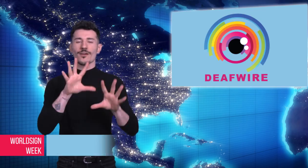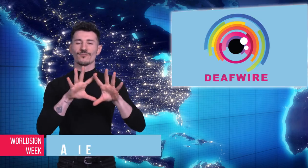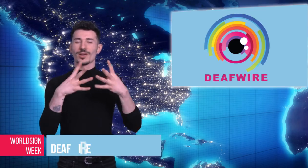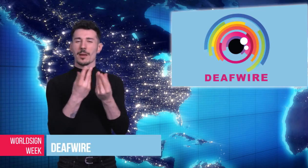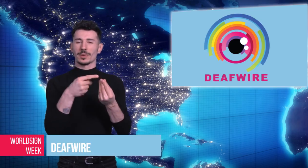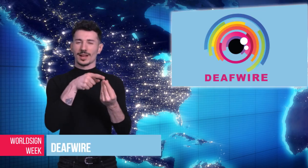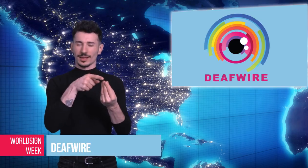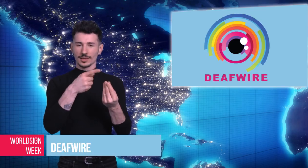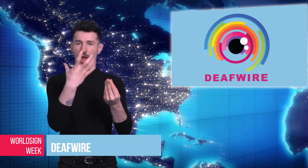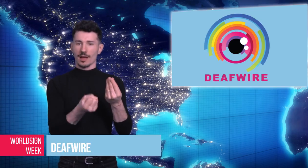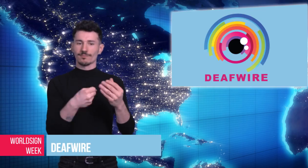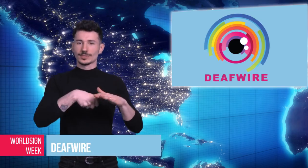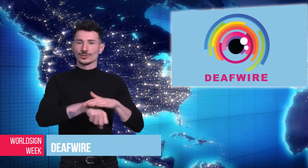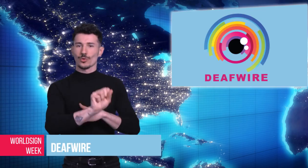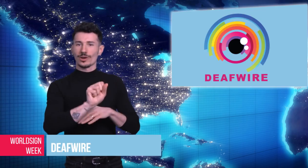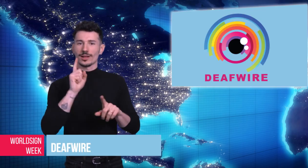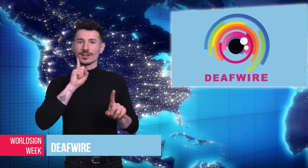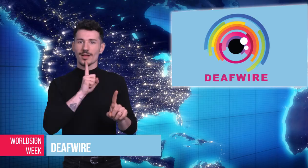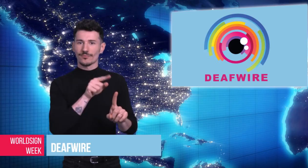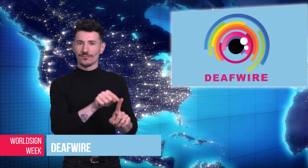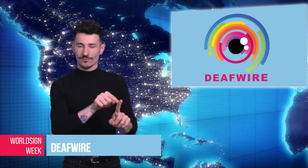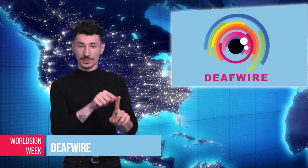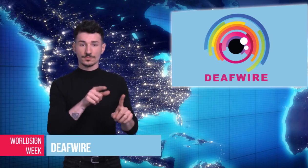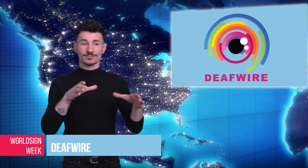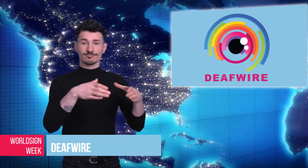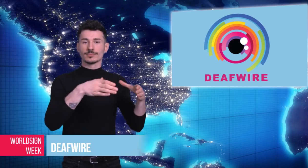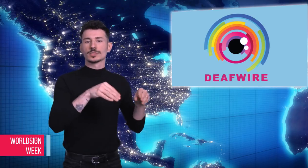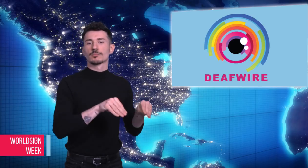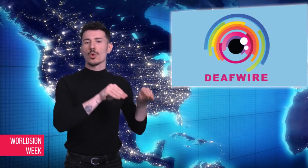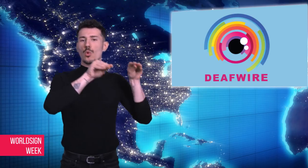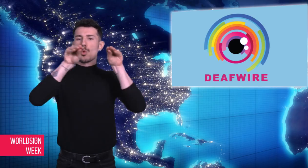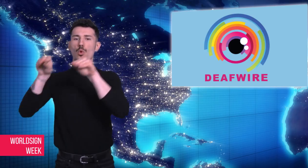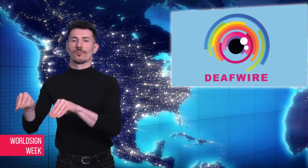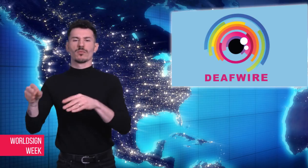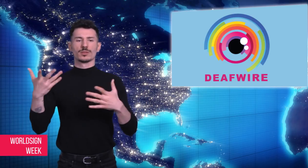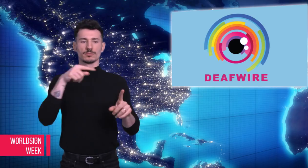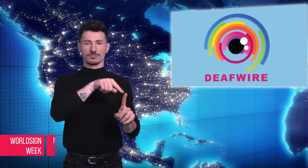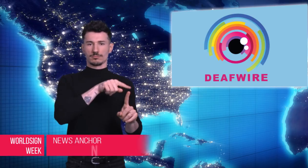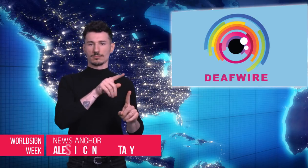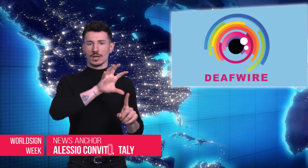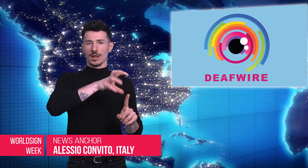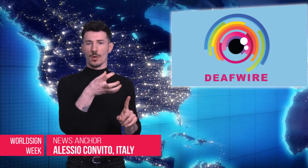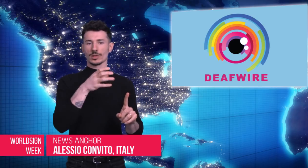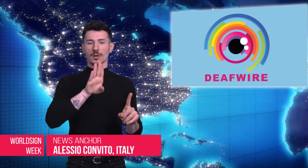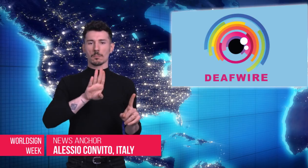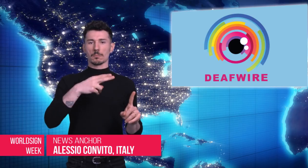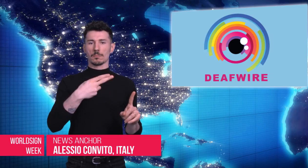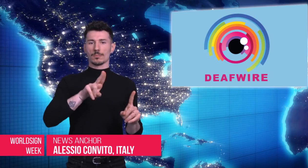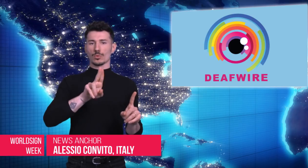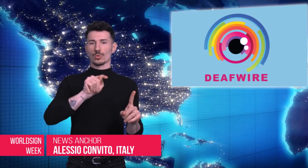Alessio: A family with a Deaf son moved to Australia from